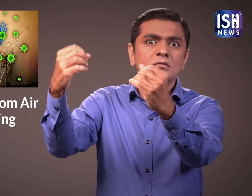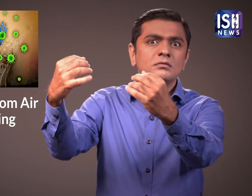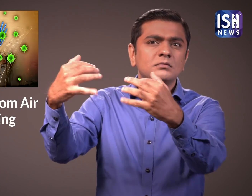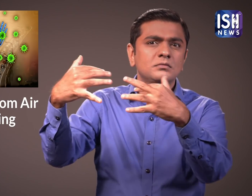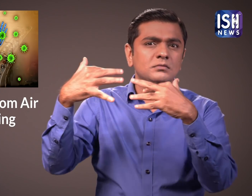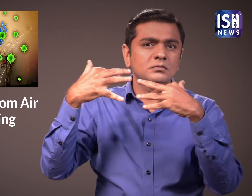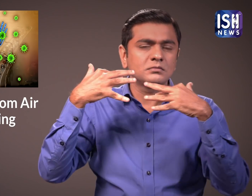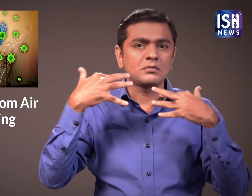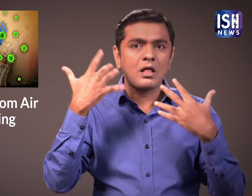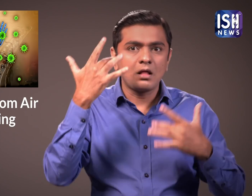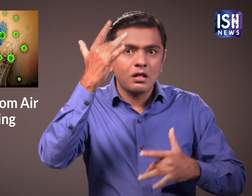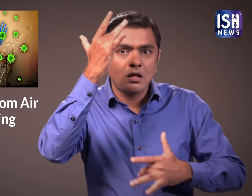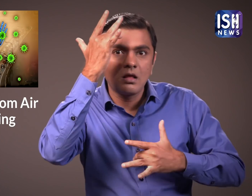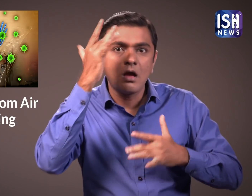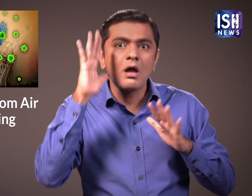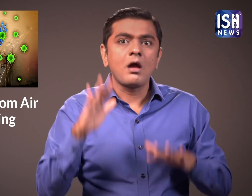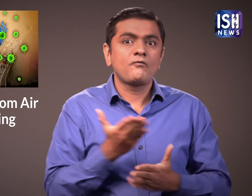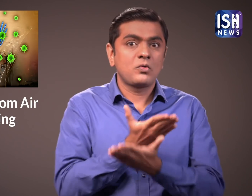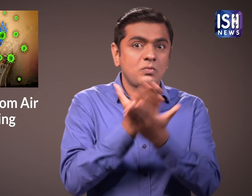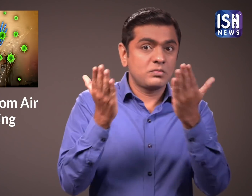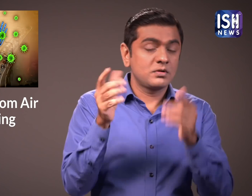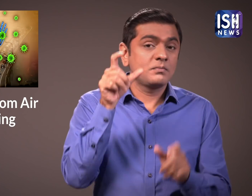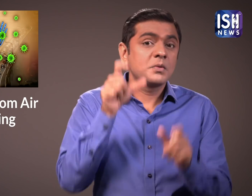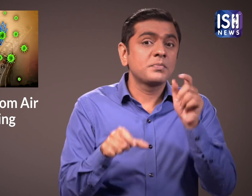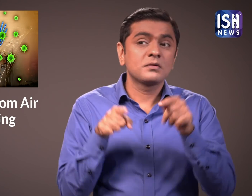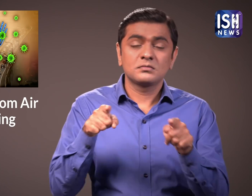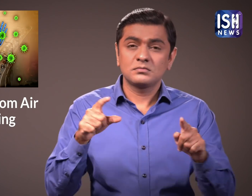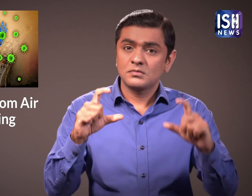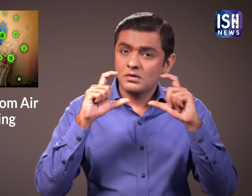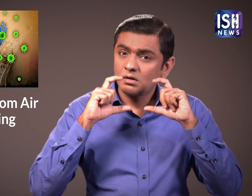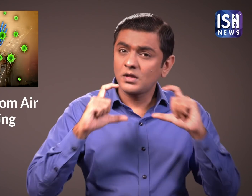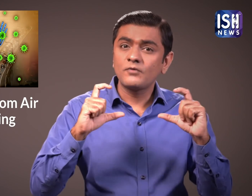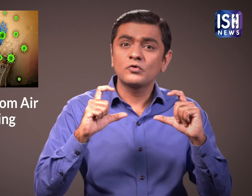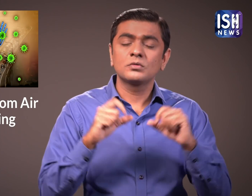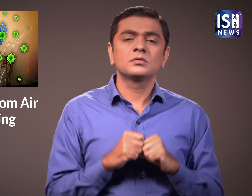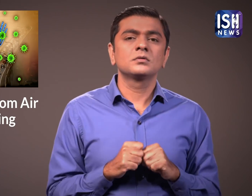This smog causes illnesses and so we need to be careful.